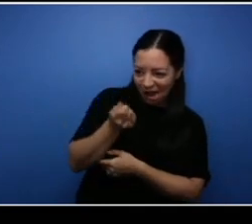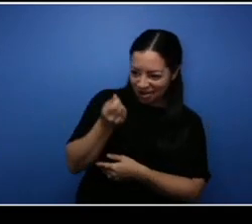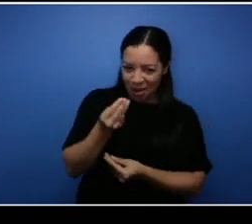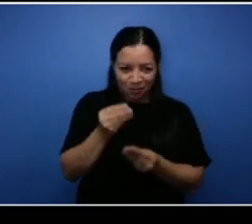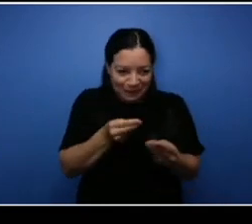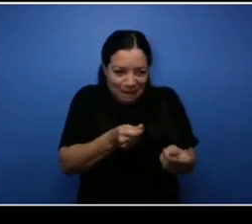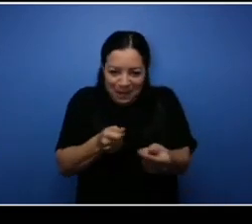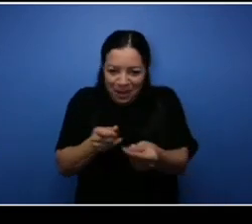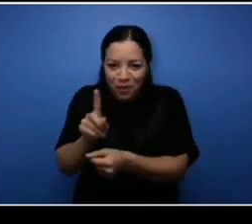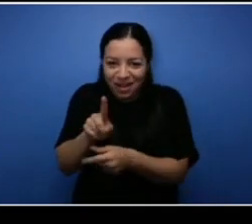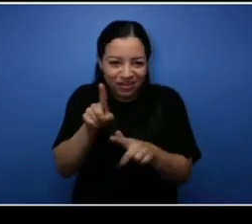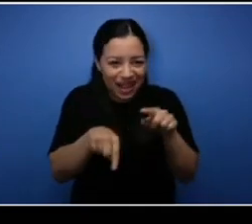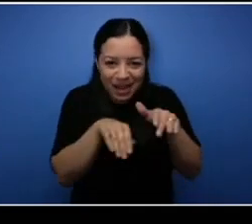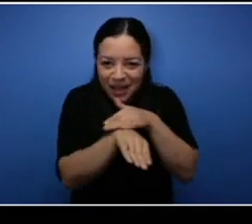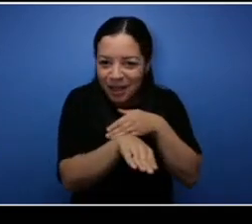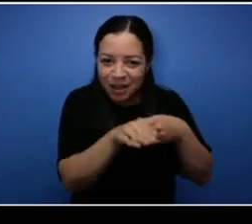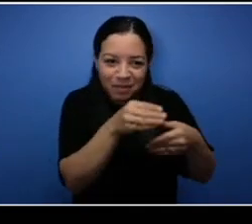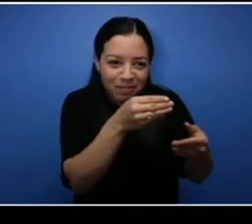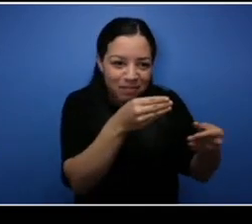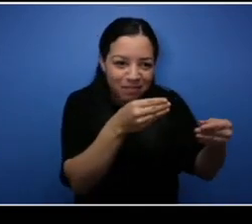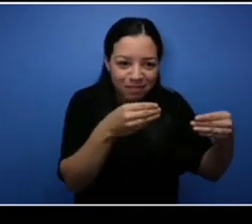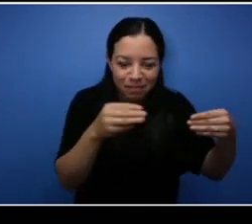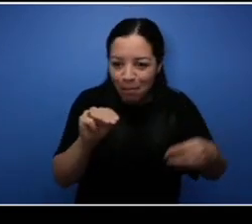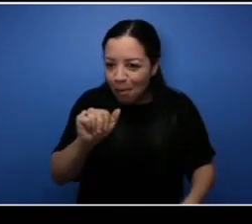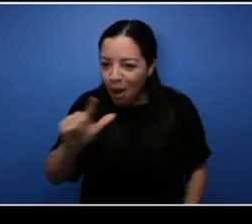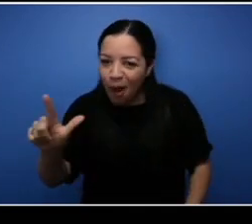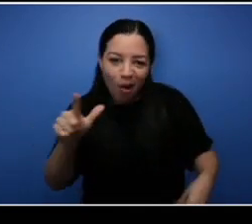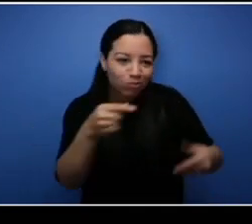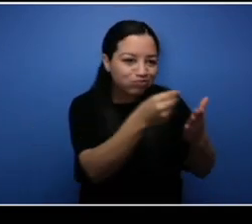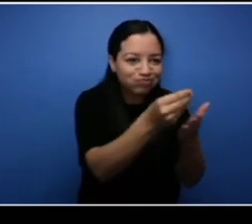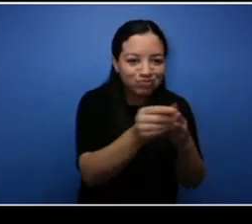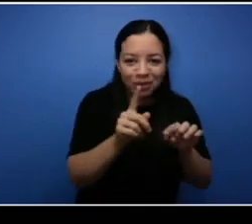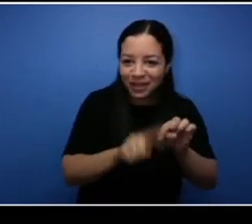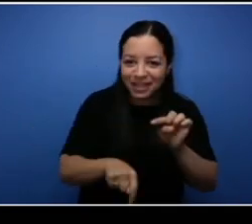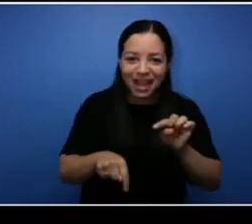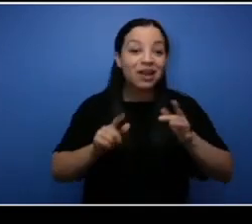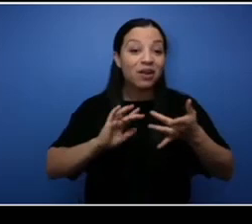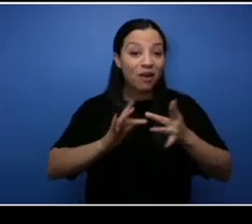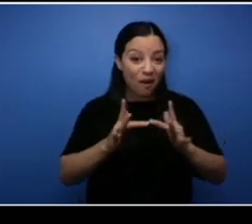mall and online shopping was you know the thing that people were doing, so they were